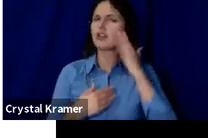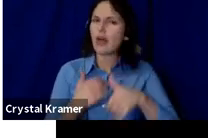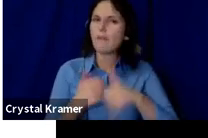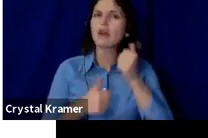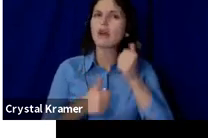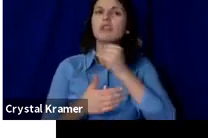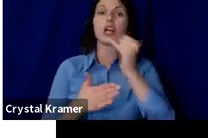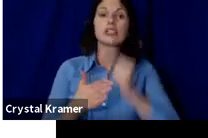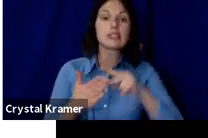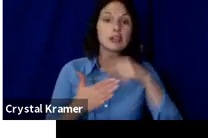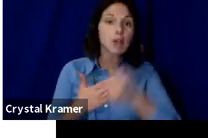funding, excuse me.